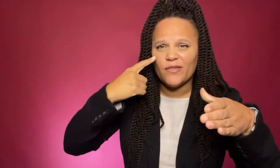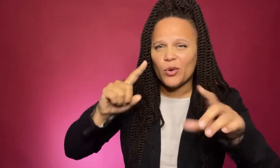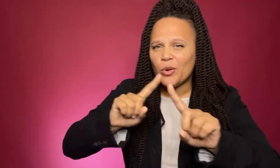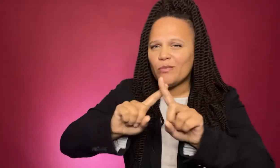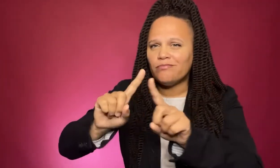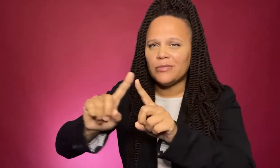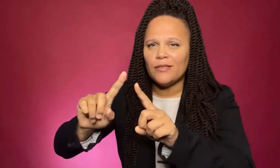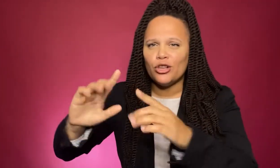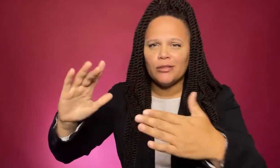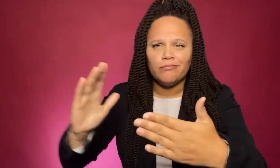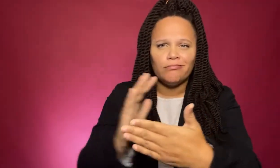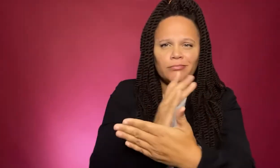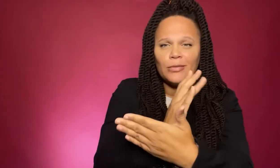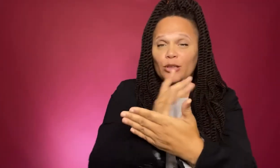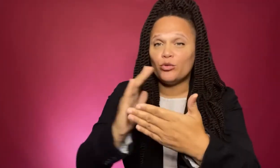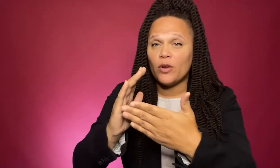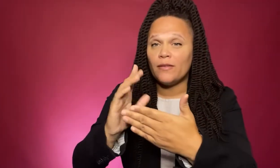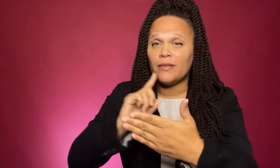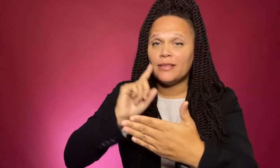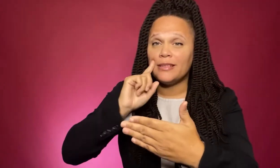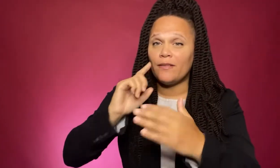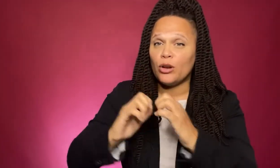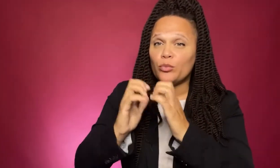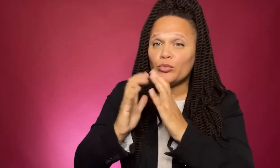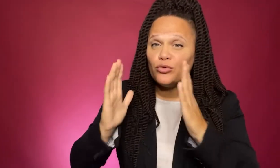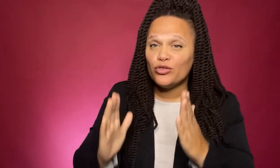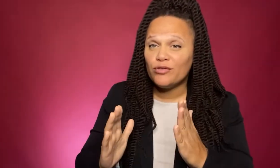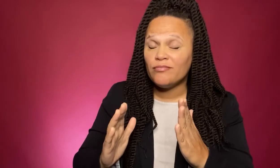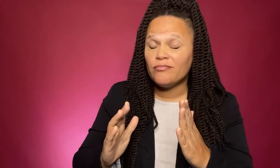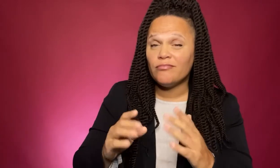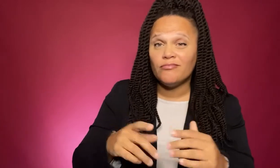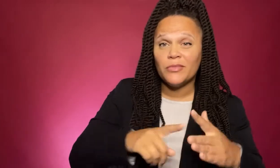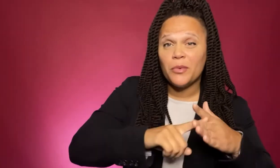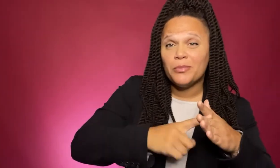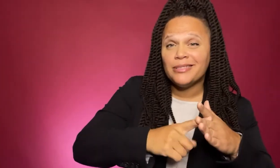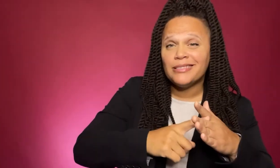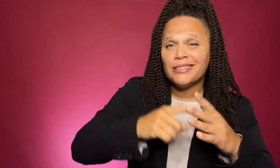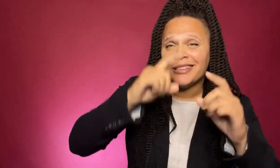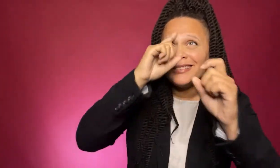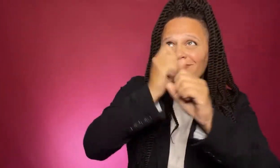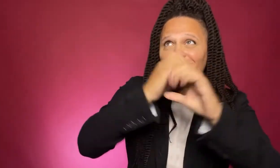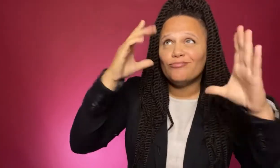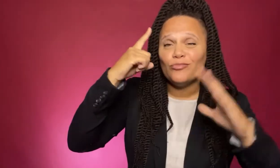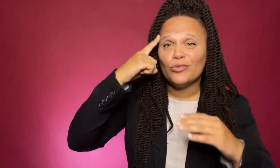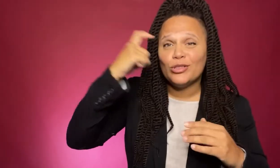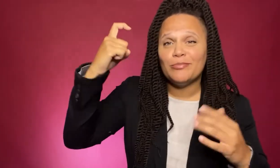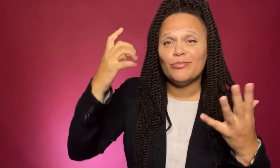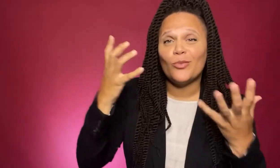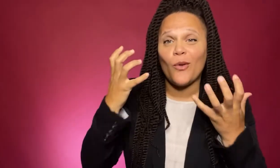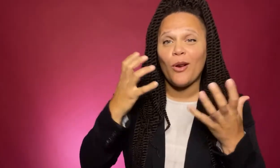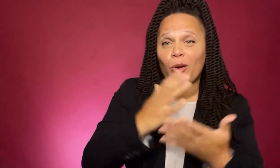for all different types of Deaf entrepreneurs - whether your business is still just a dream